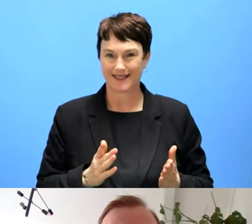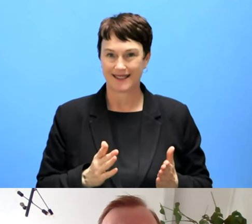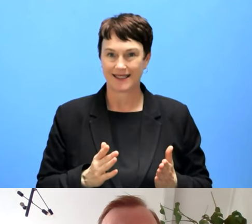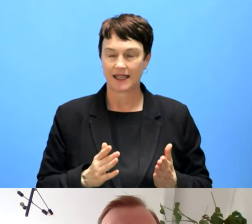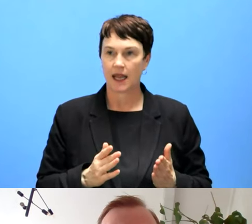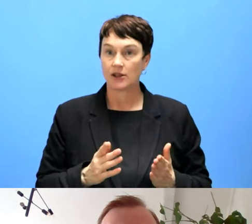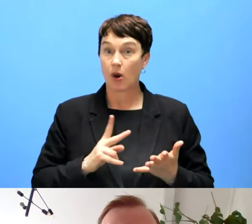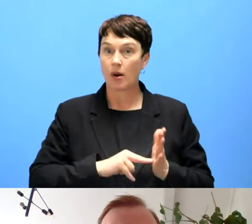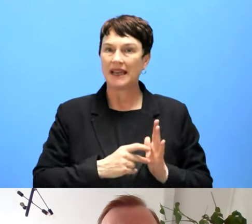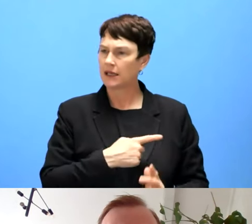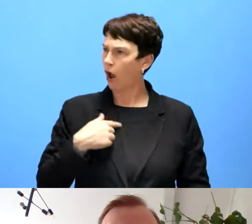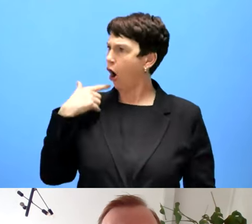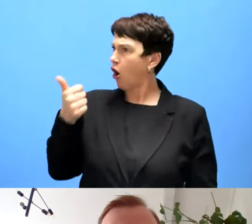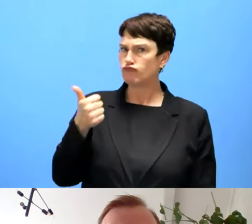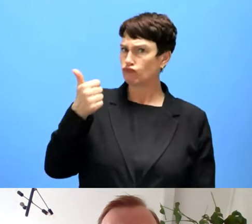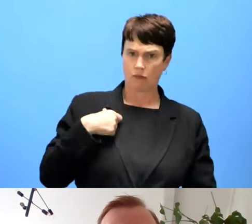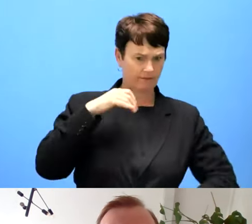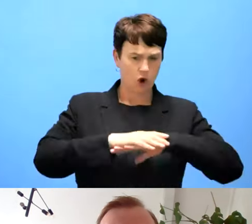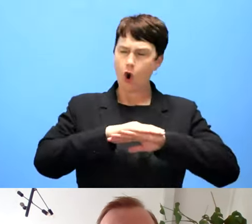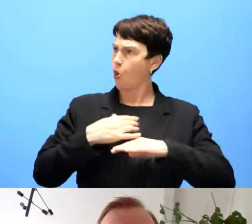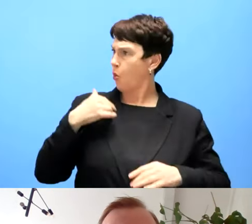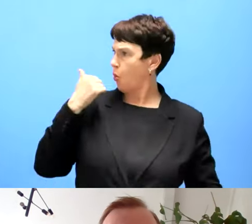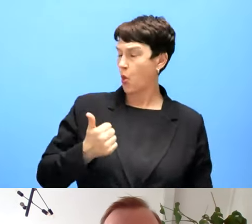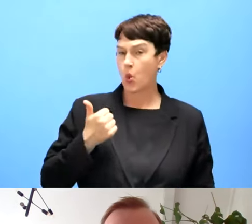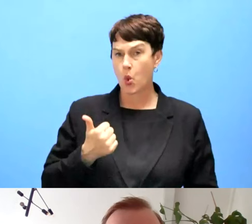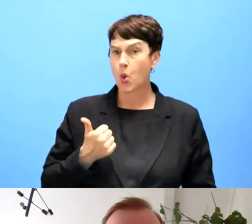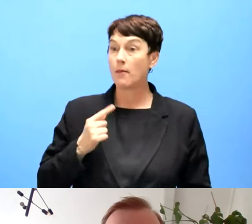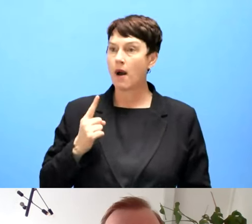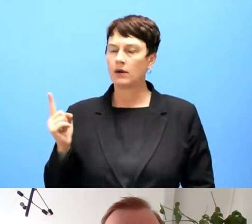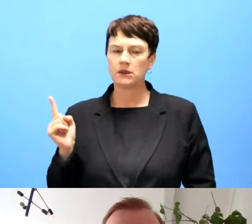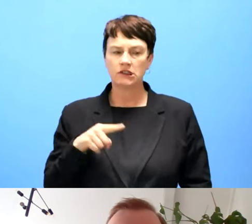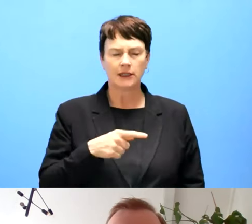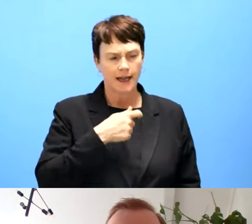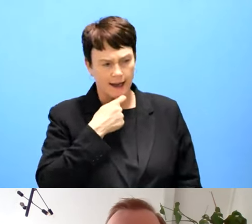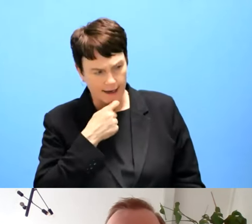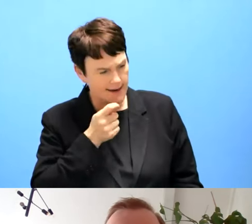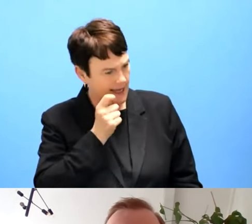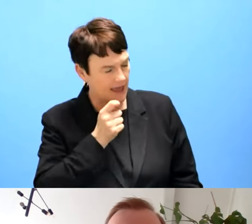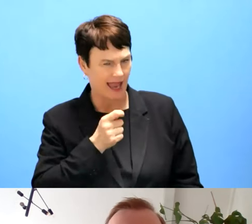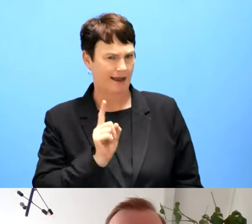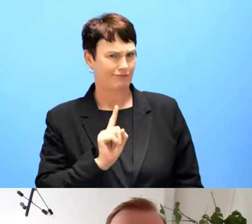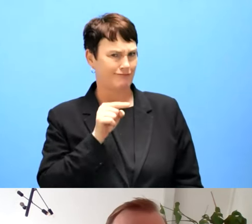say that? That can confirm the claim and we use like a methodology like the web content